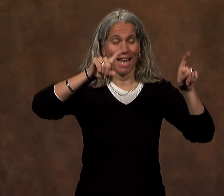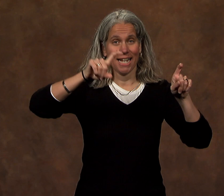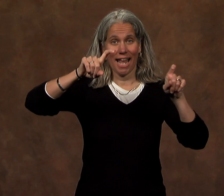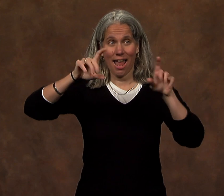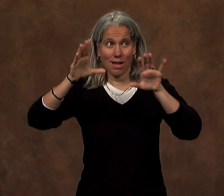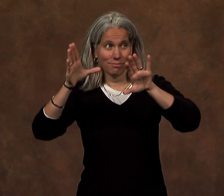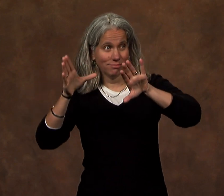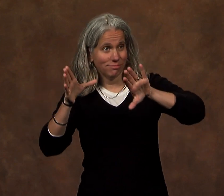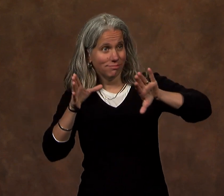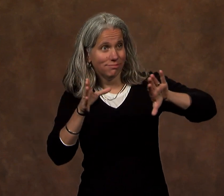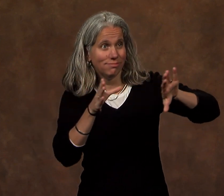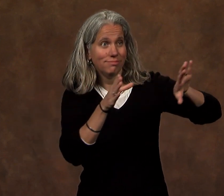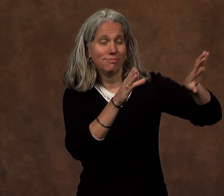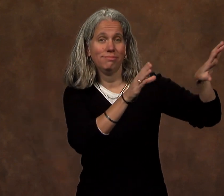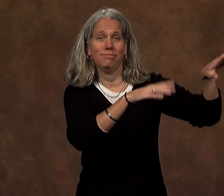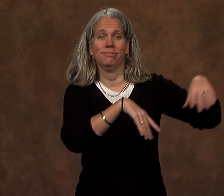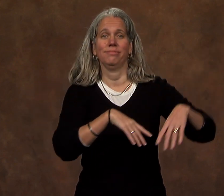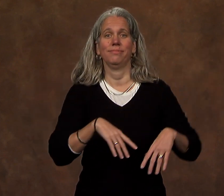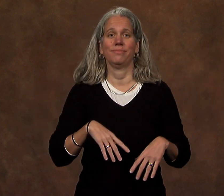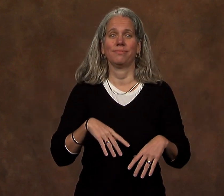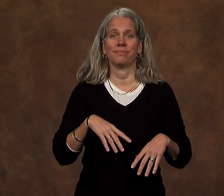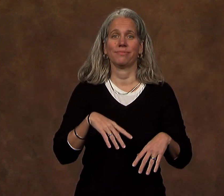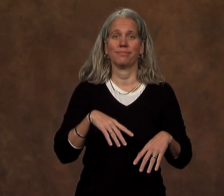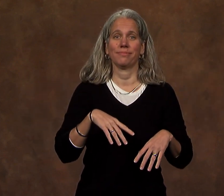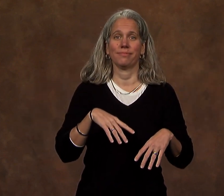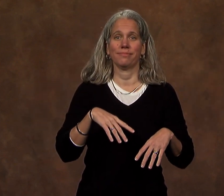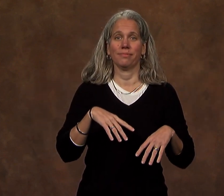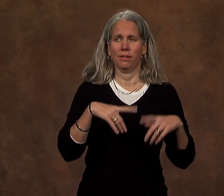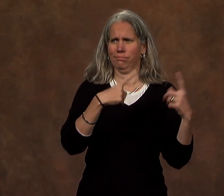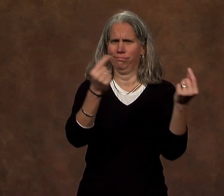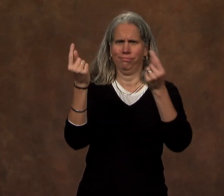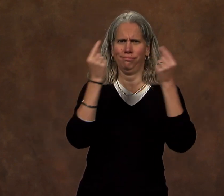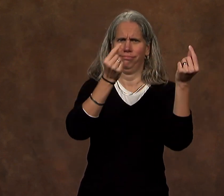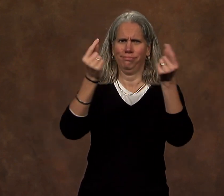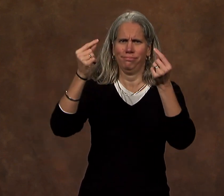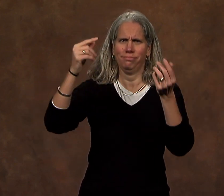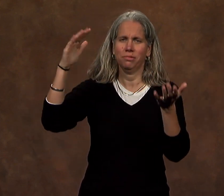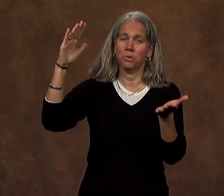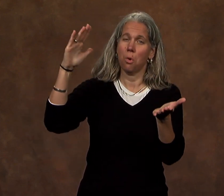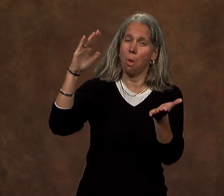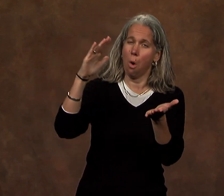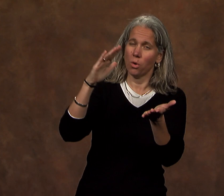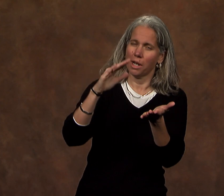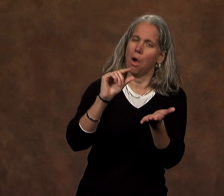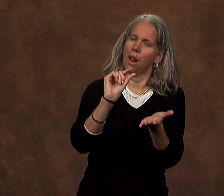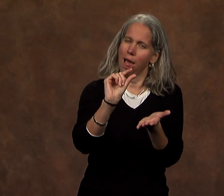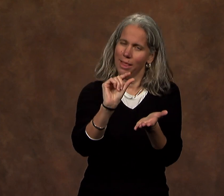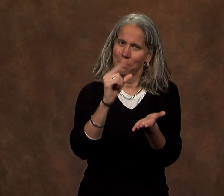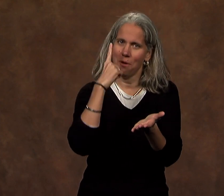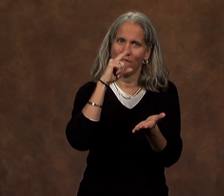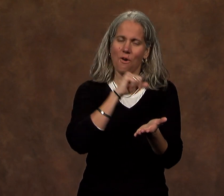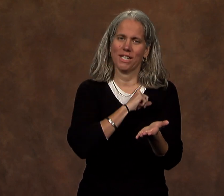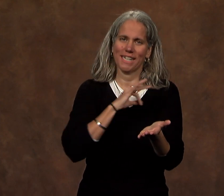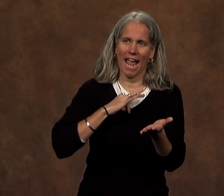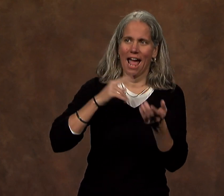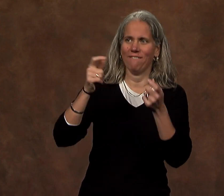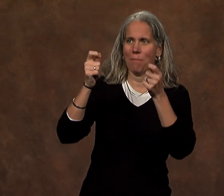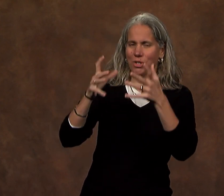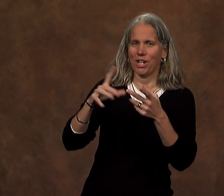final exams are over, and much of the business of campus has slightly been reduced